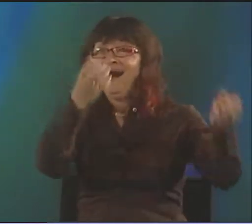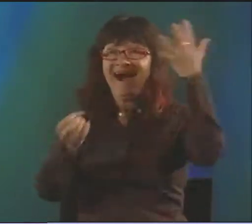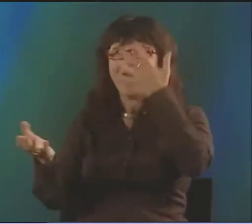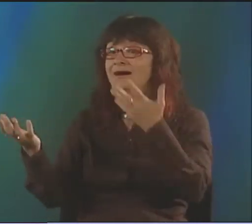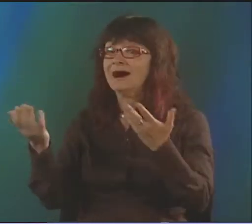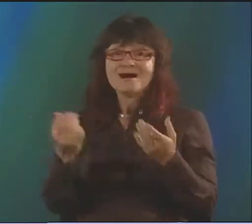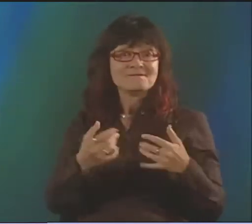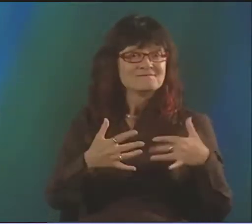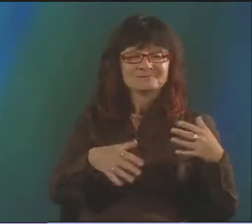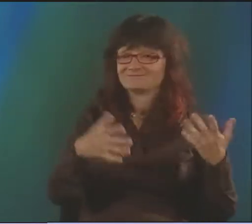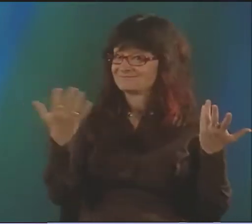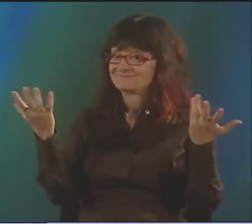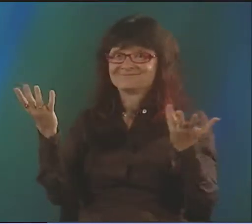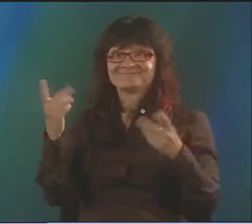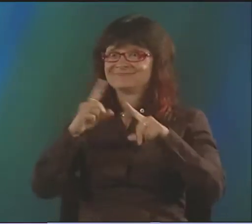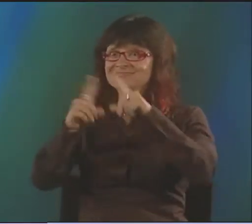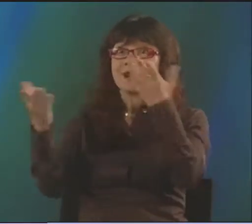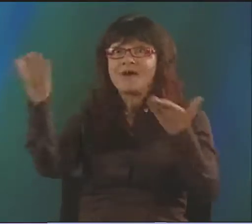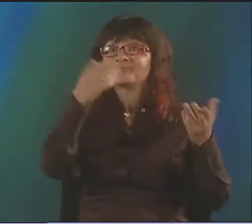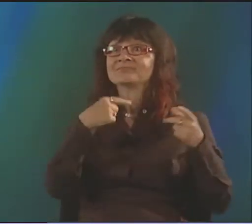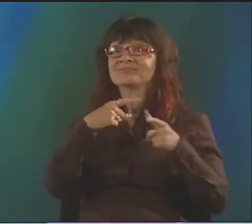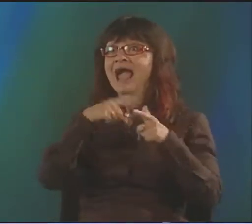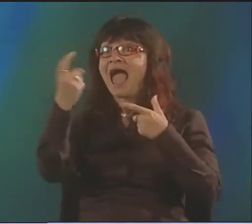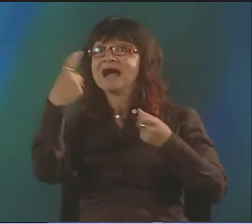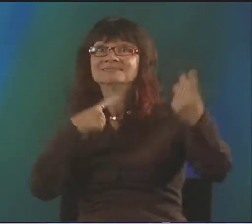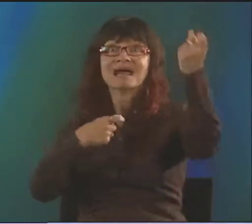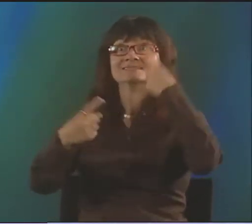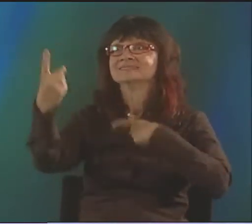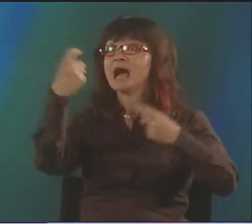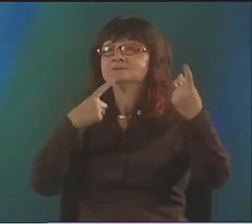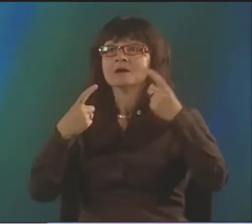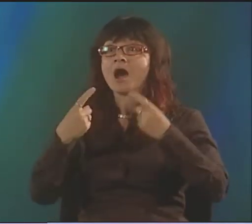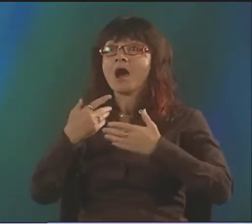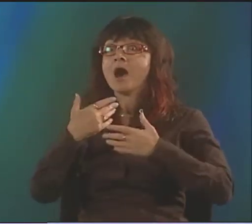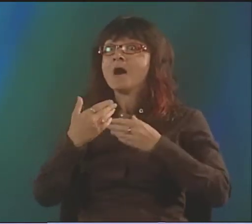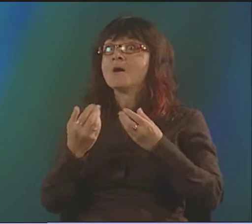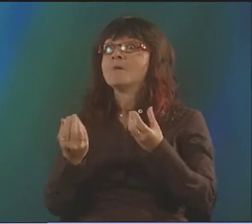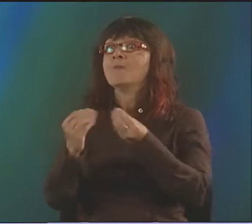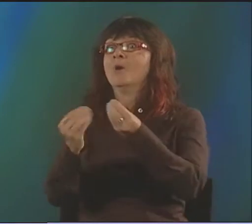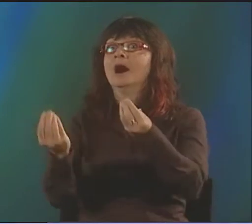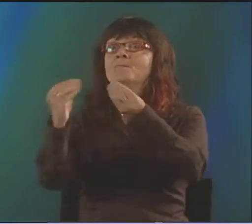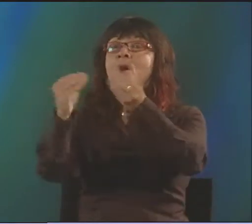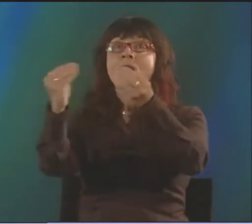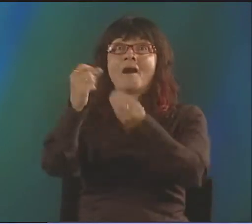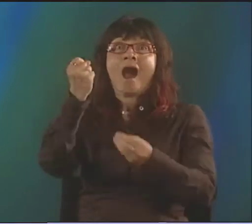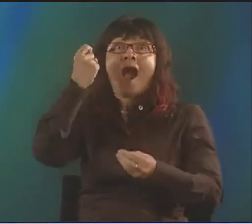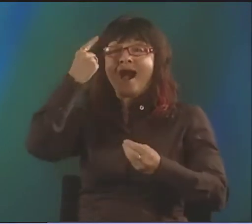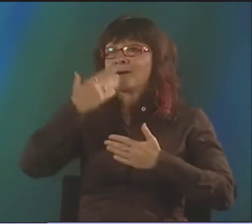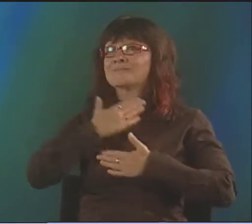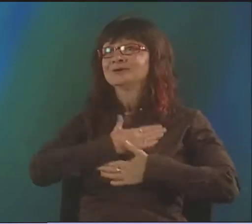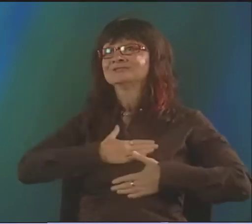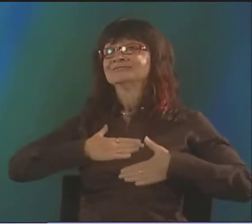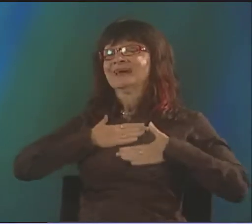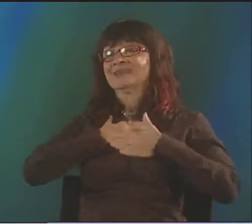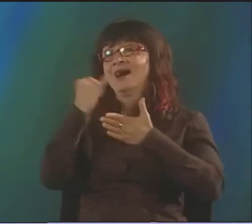AND THEN OTHER PEOPLE STARTED KIND OF JUMPING INTO THE DISCUSSION AND THEN OTHER QUESTIONS WERE ASKED.